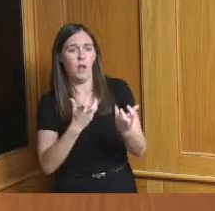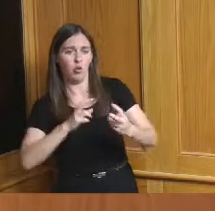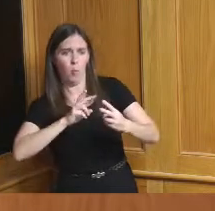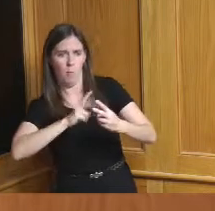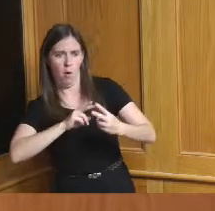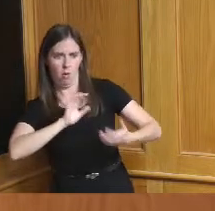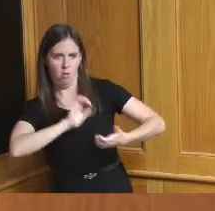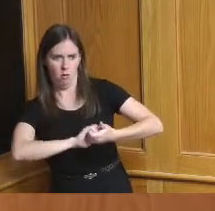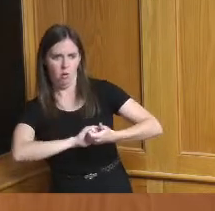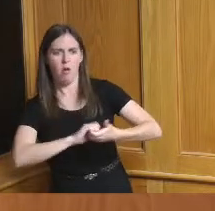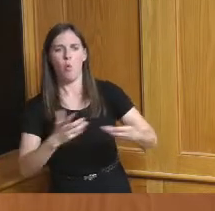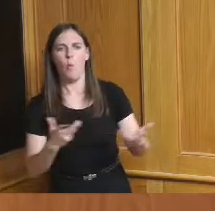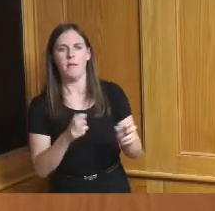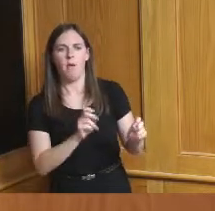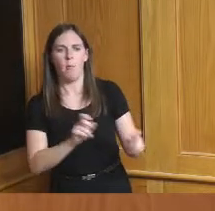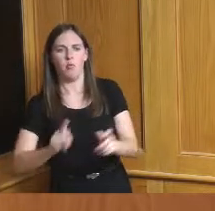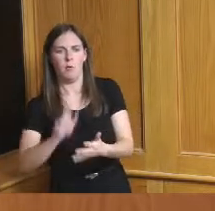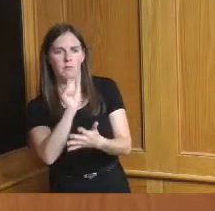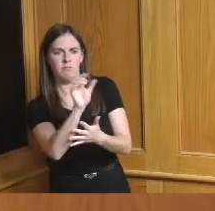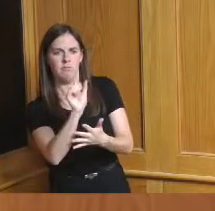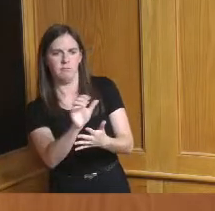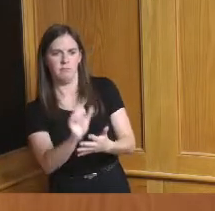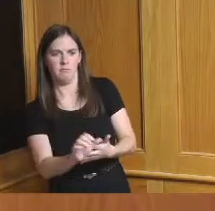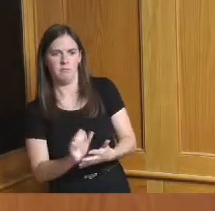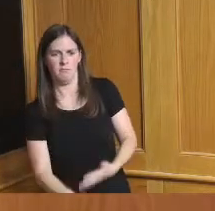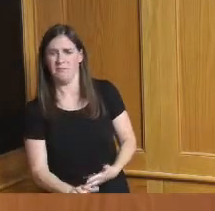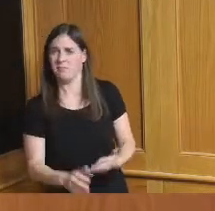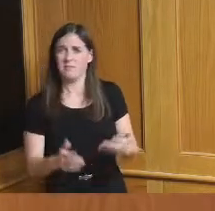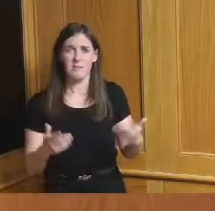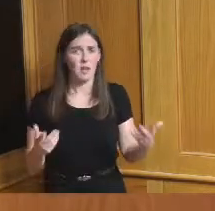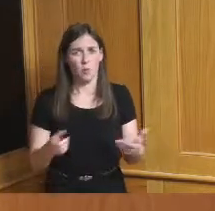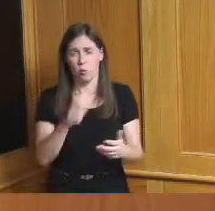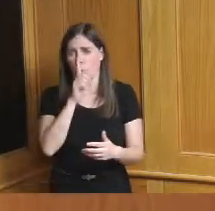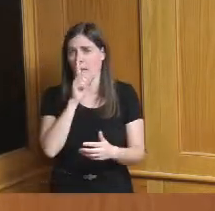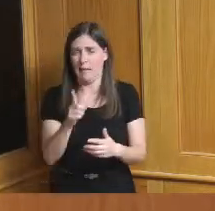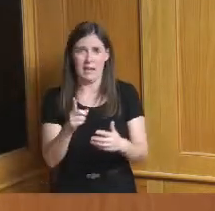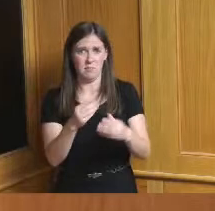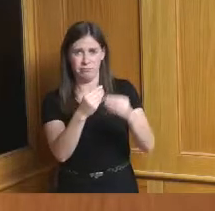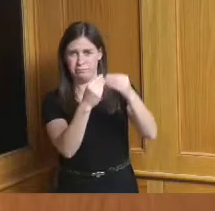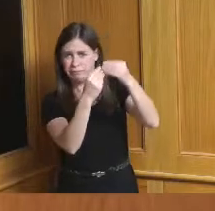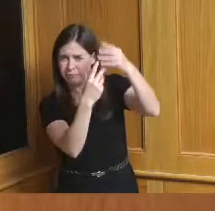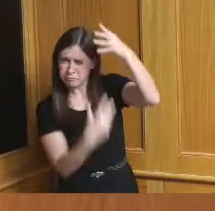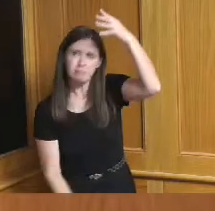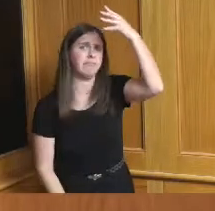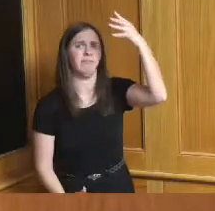opportunities to do it and there's there's just a huge menu of opportunity as I like to call it